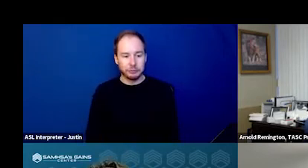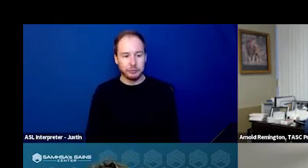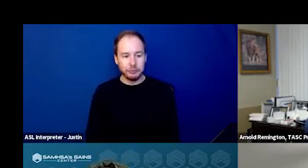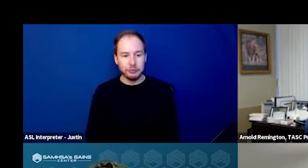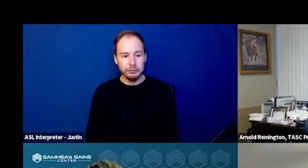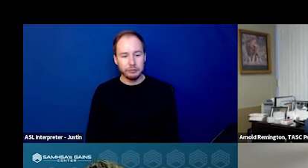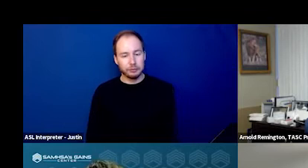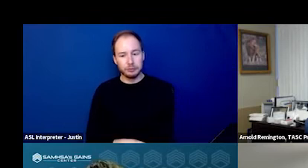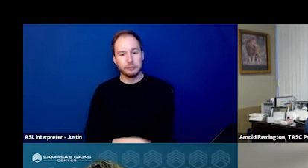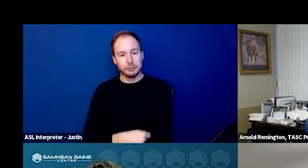Next slide, please.